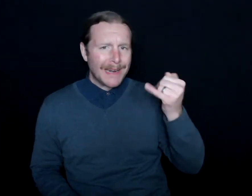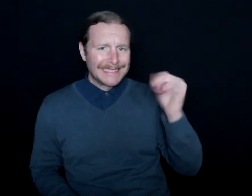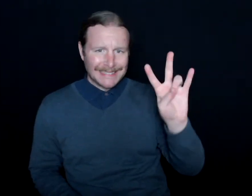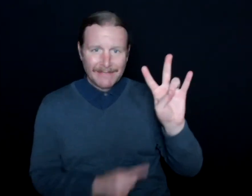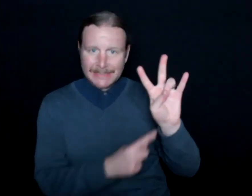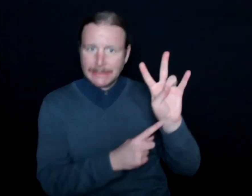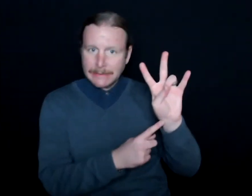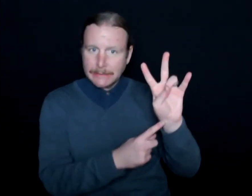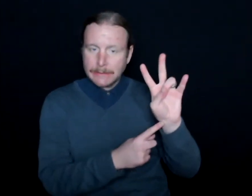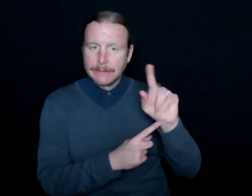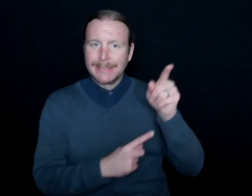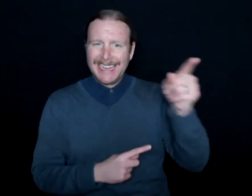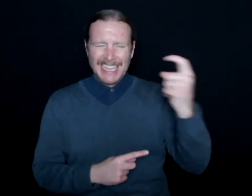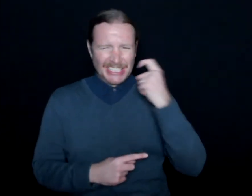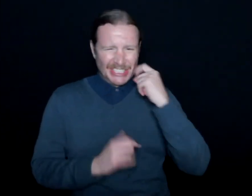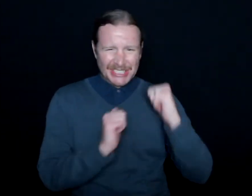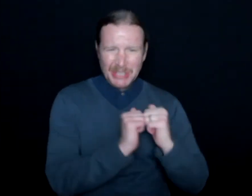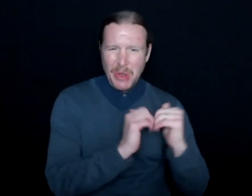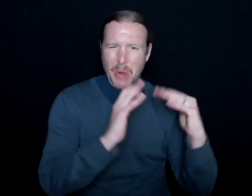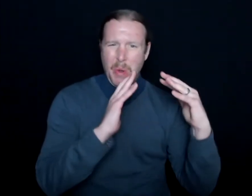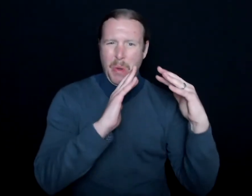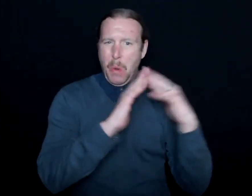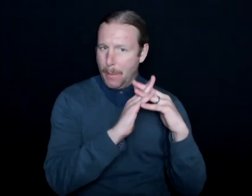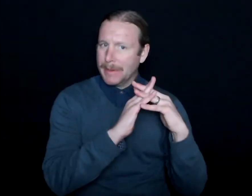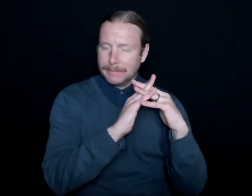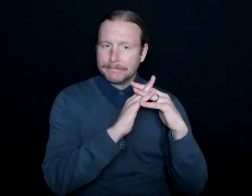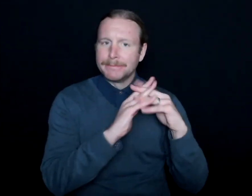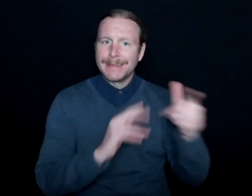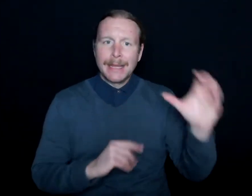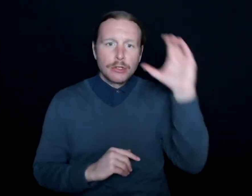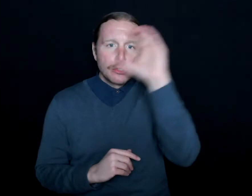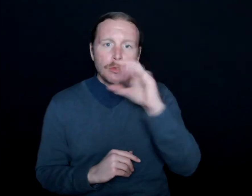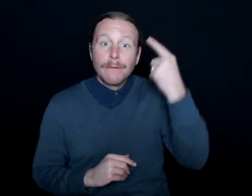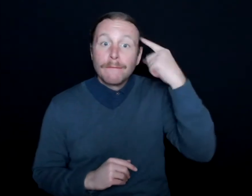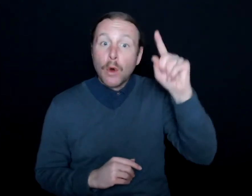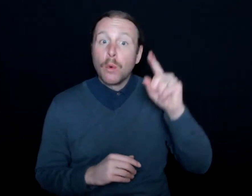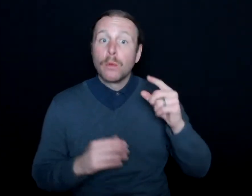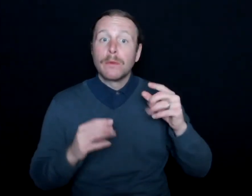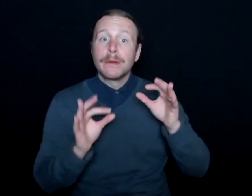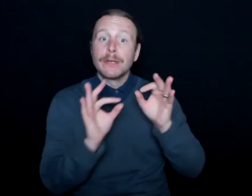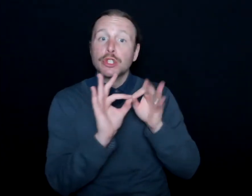So they had just opened up their doors, and they were looking for sign language interpreting services.